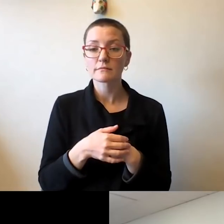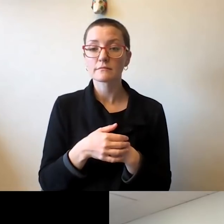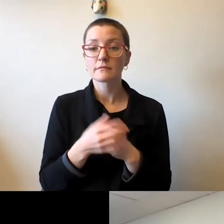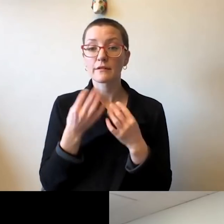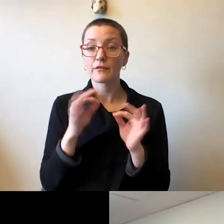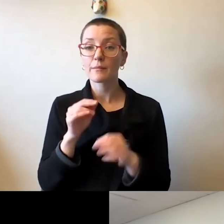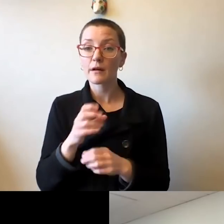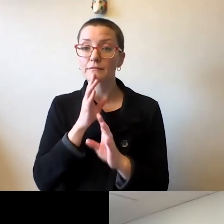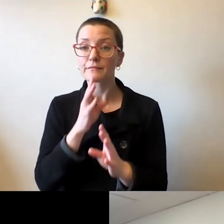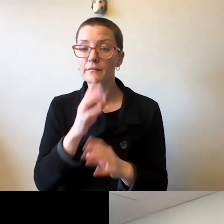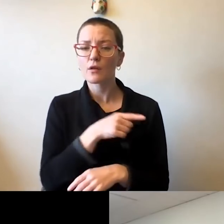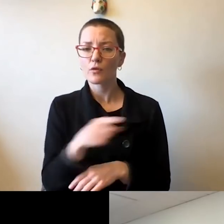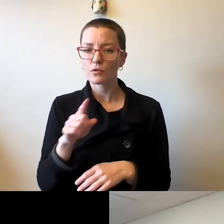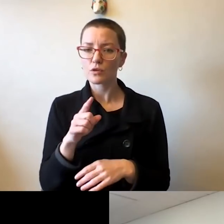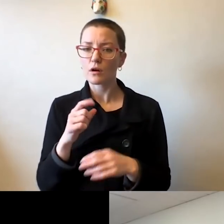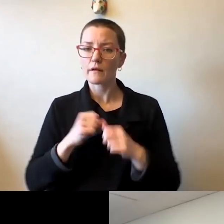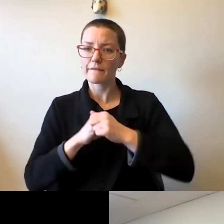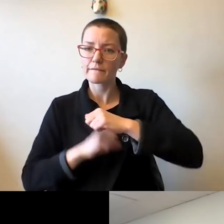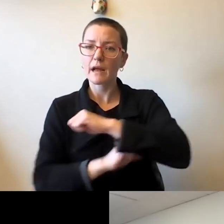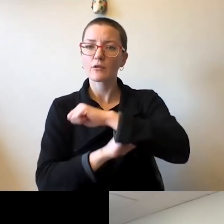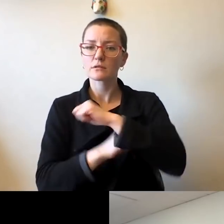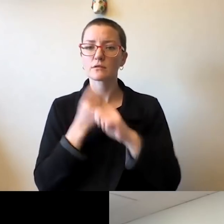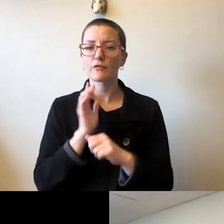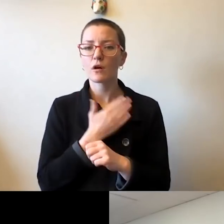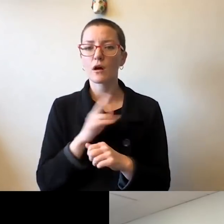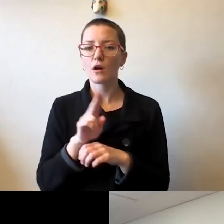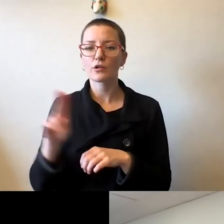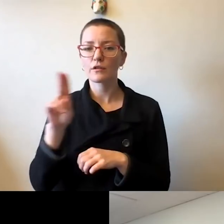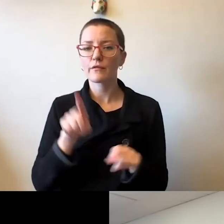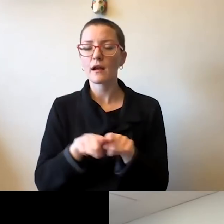as a public research university, and as a land grant institution.